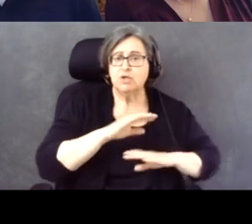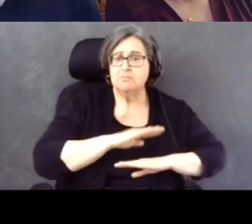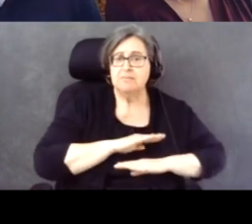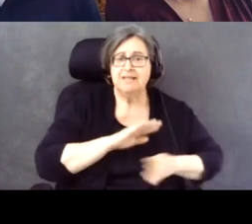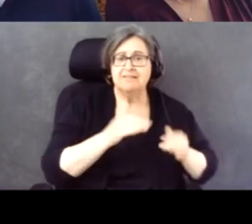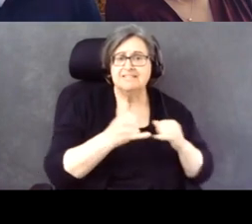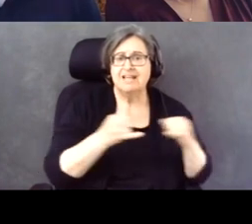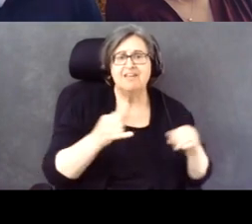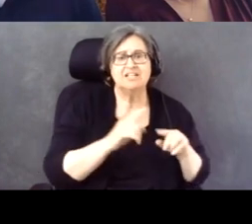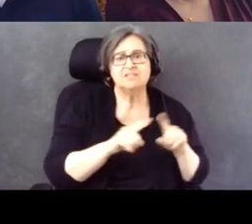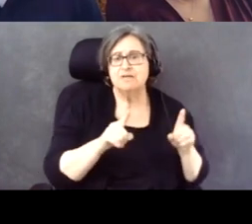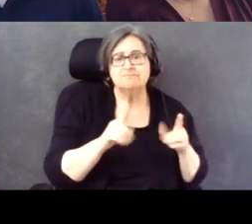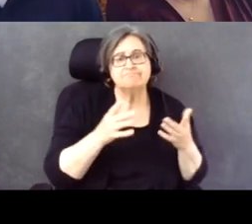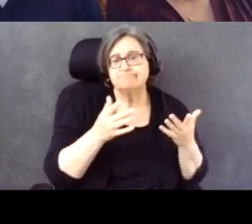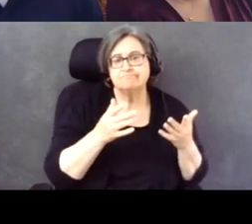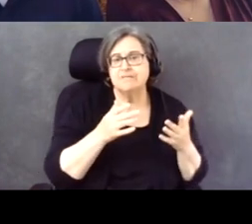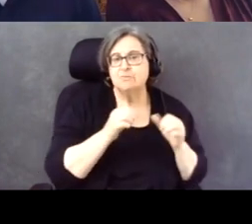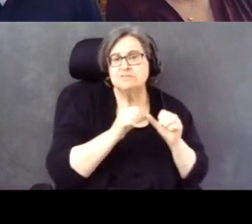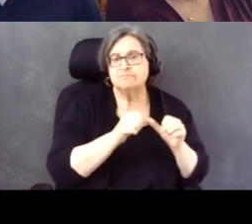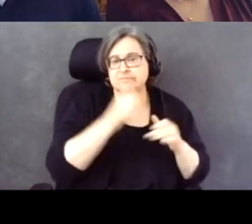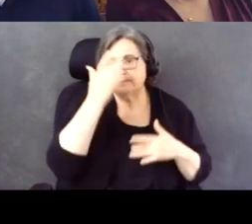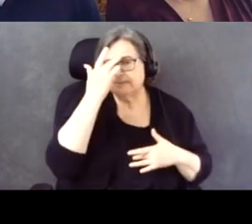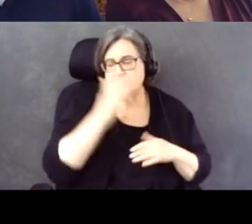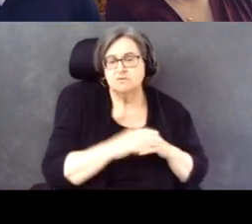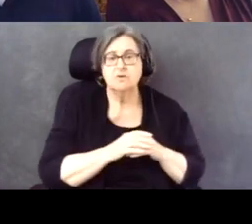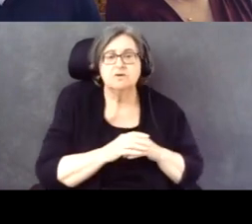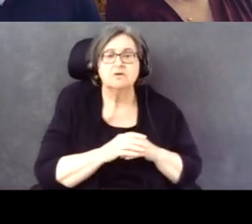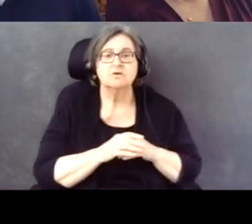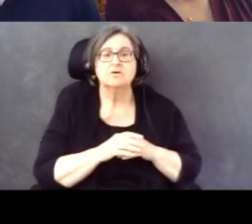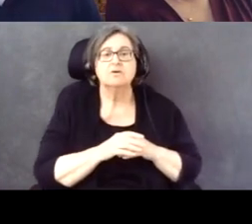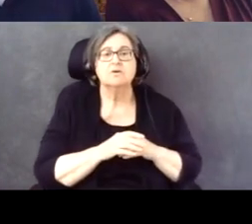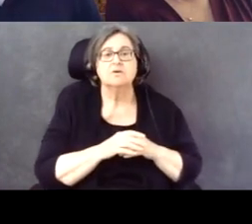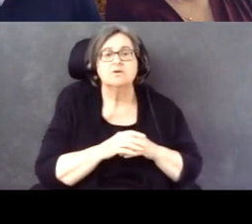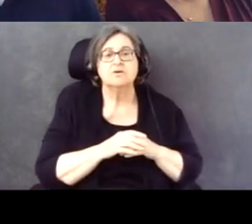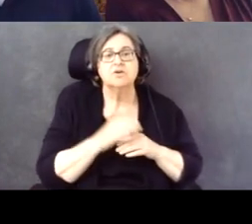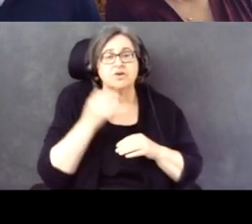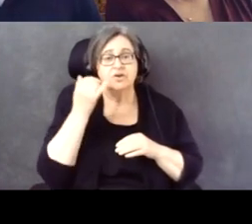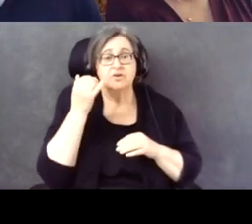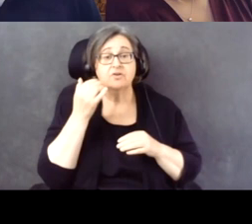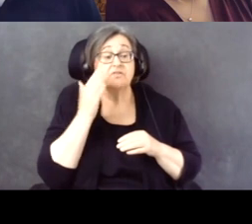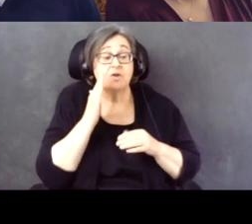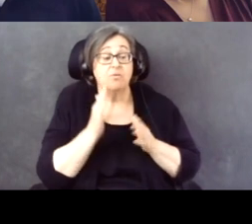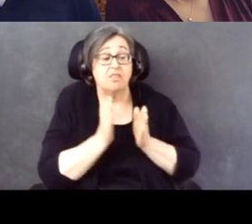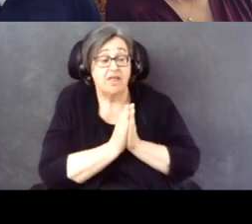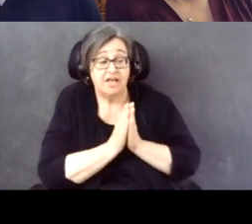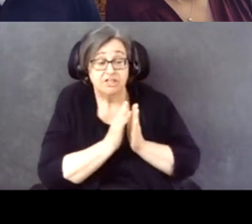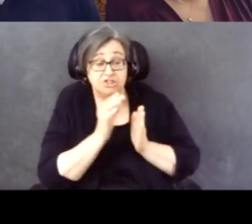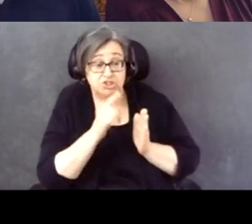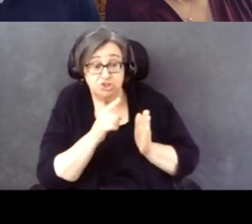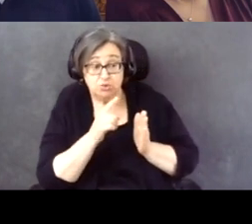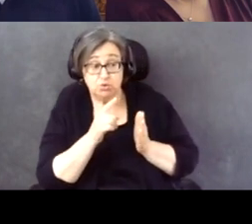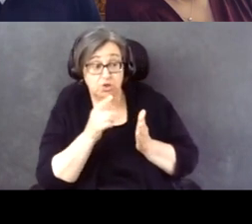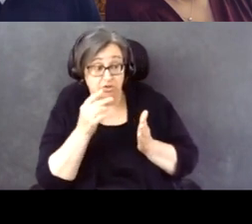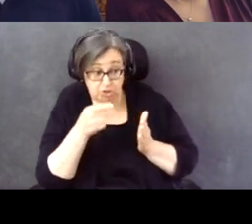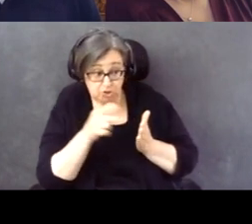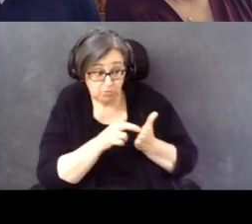Reasons for not voting, the Census Bureau asked people if you were registered to vote, and why did you not vote?